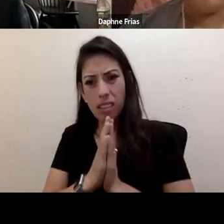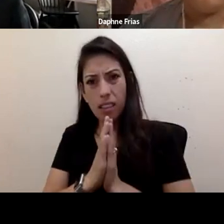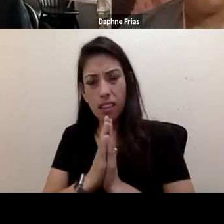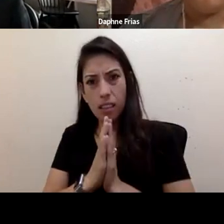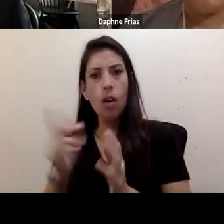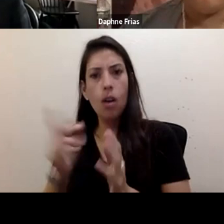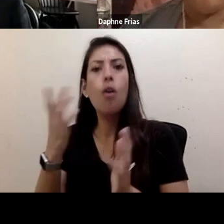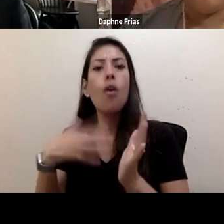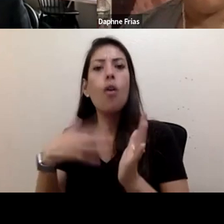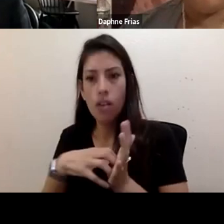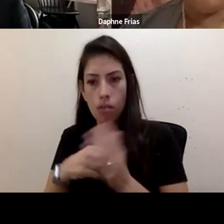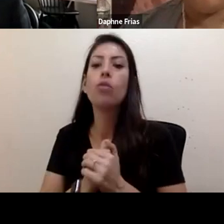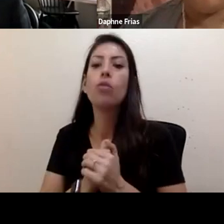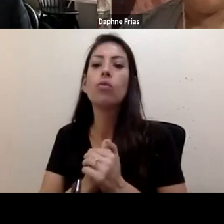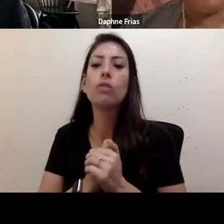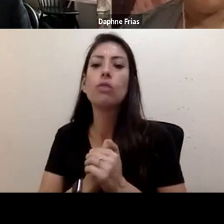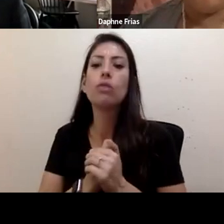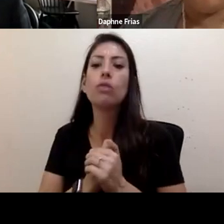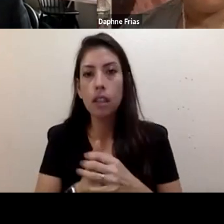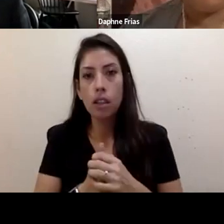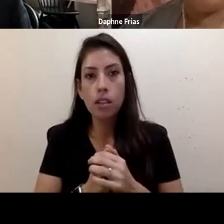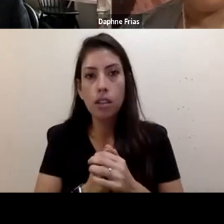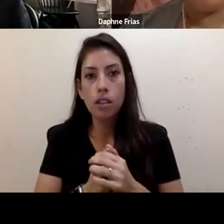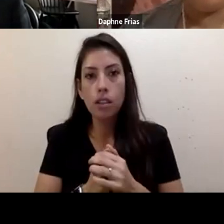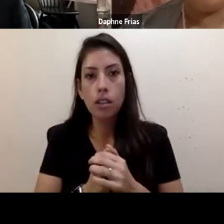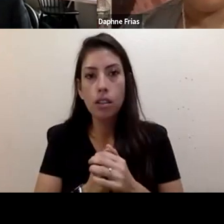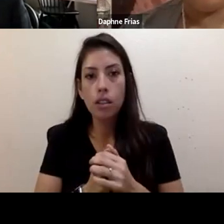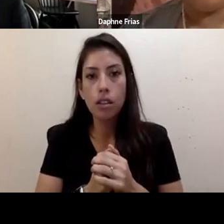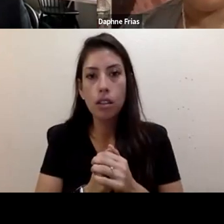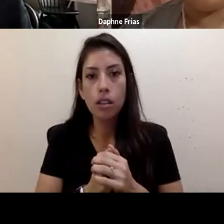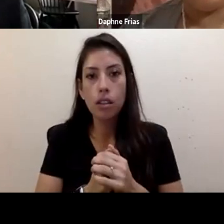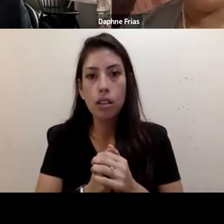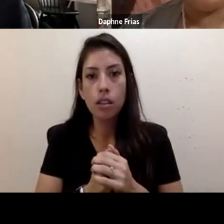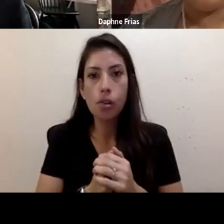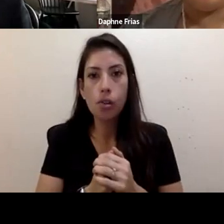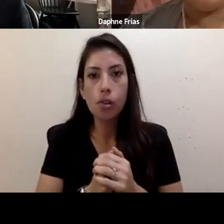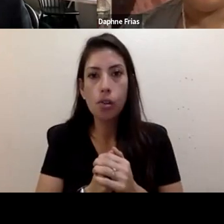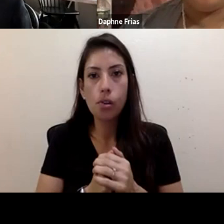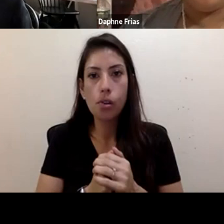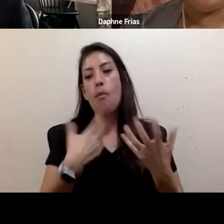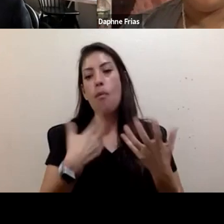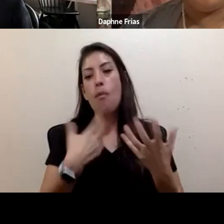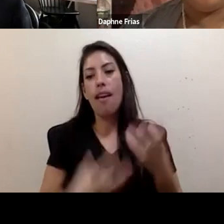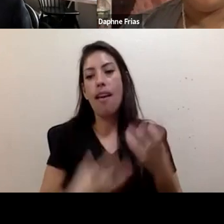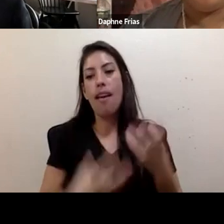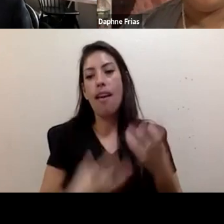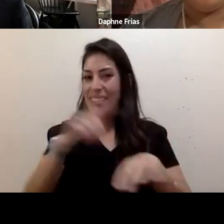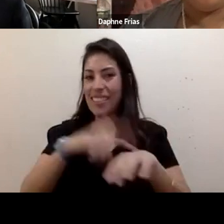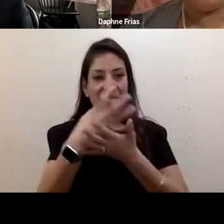And that's the only thing that I wanted to add because I don't want to run out of time. Thank you, it's okay. And thank you, thank you.